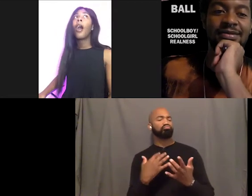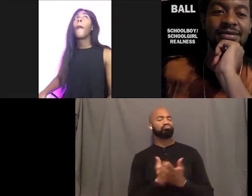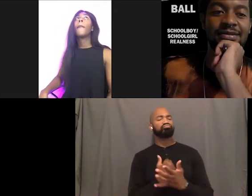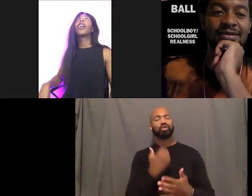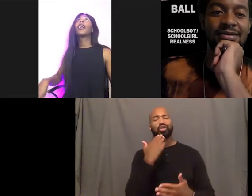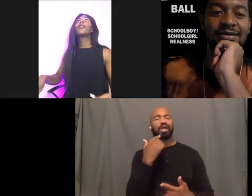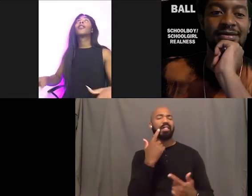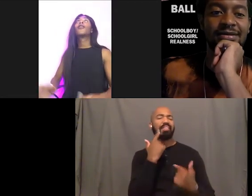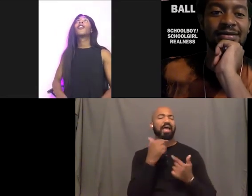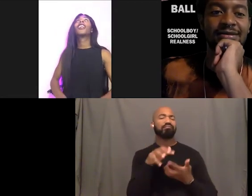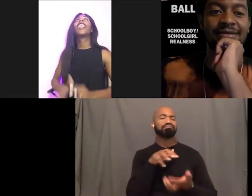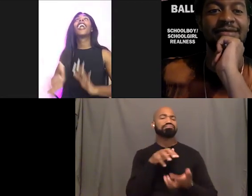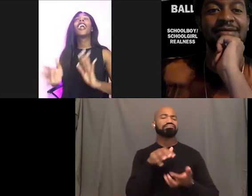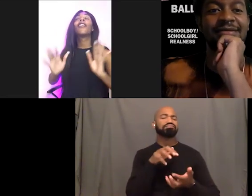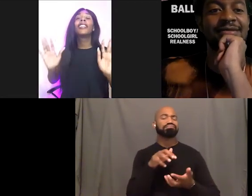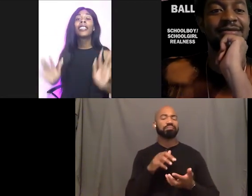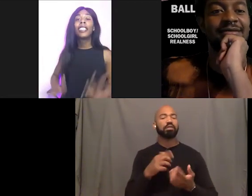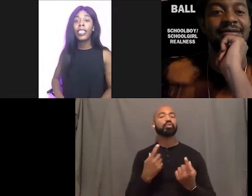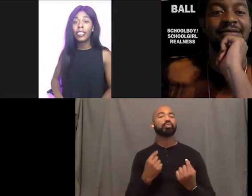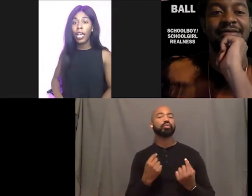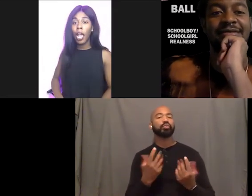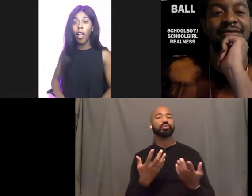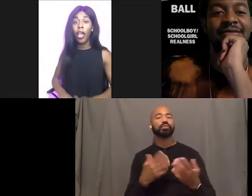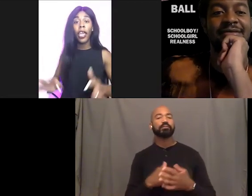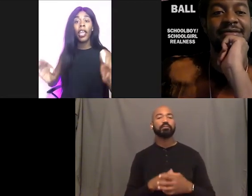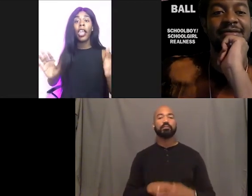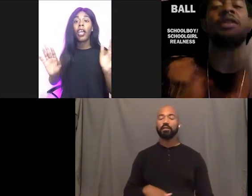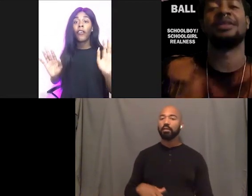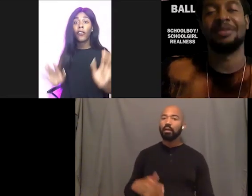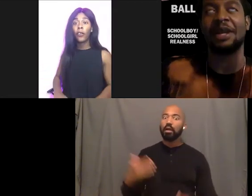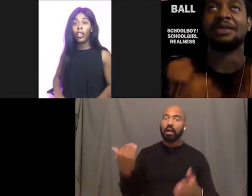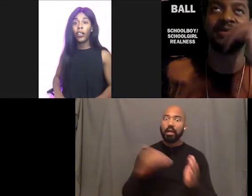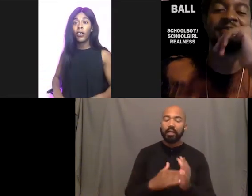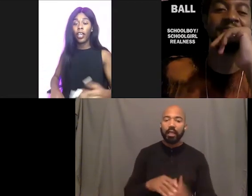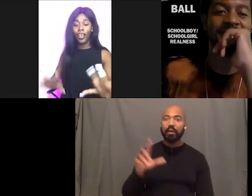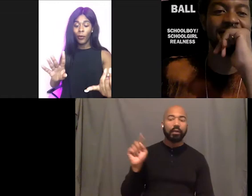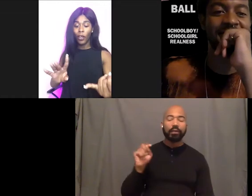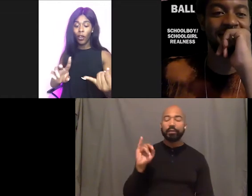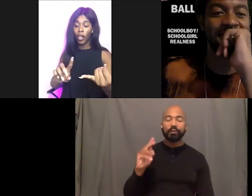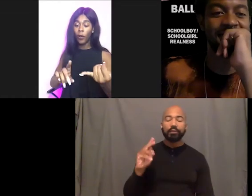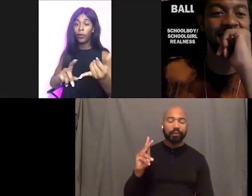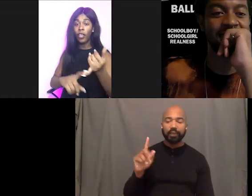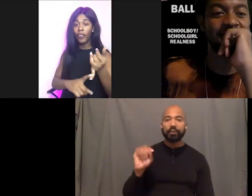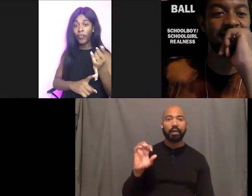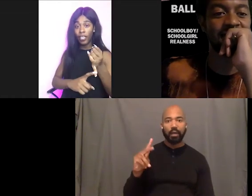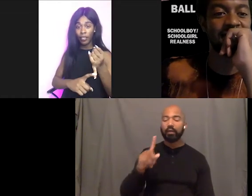My go to for a good laugh is TikTok. Okay. For real or Pretty Vee